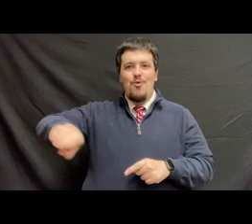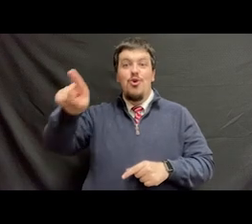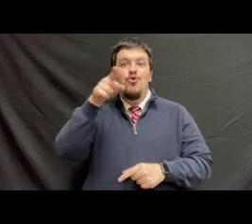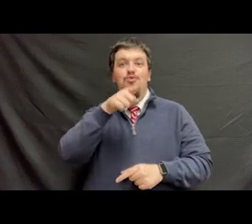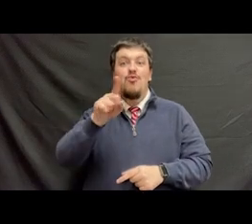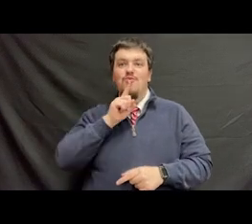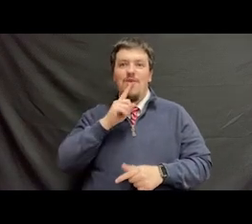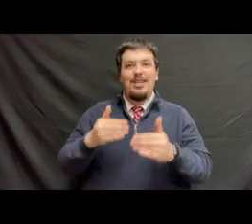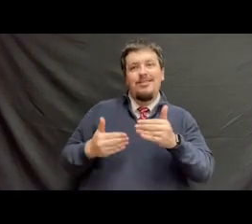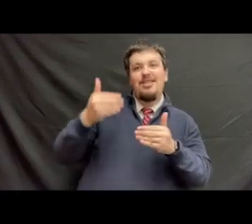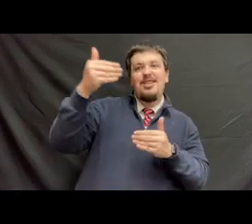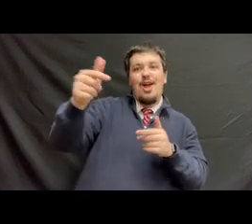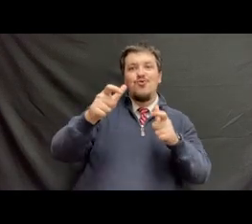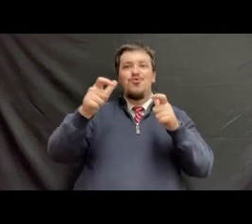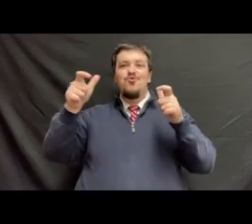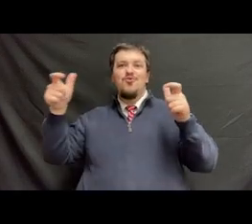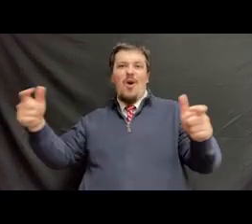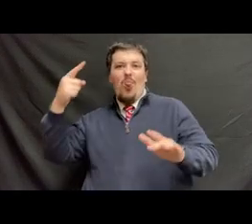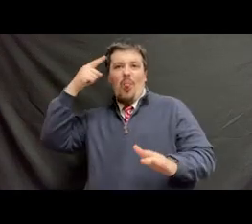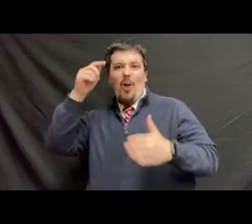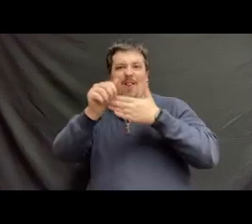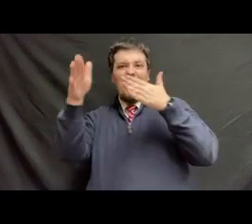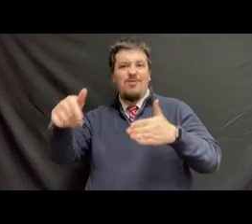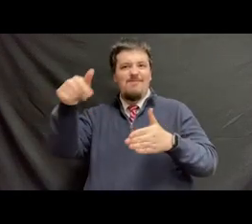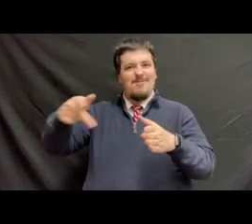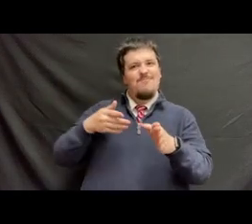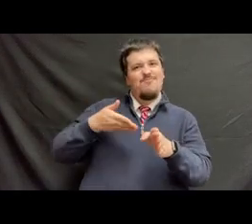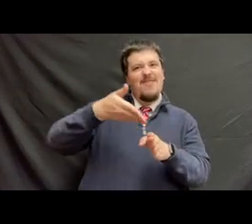You are the next great thought leaders of our profession.